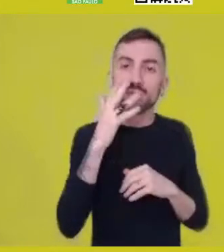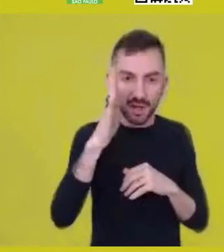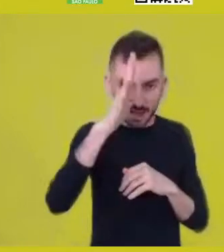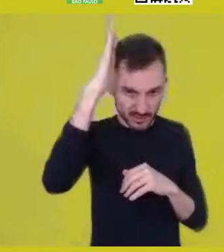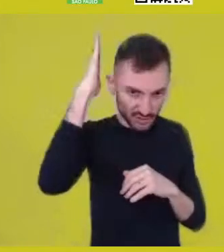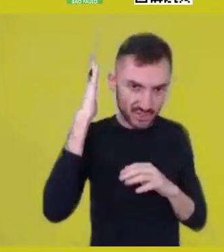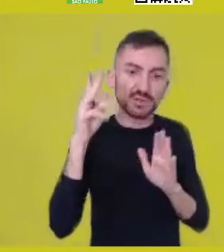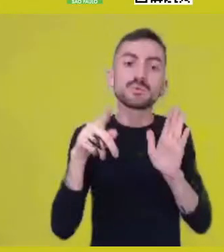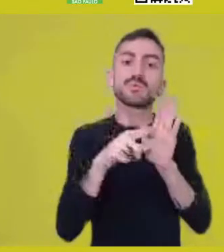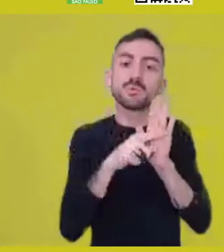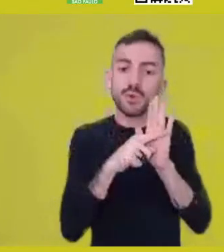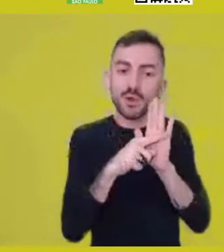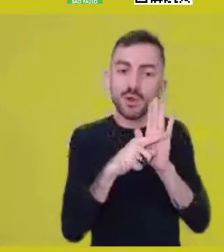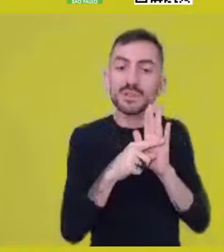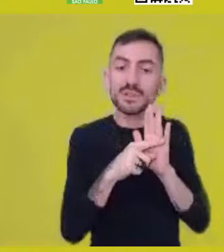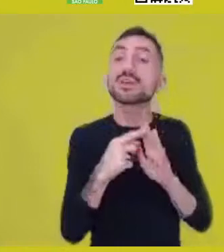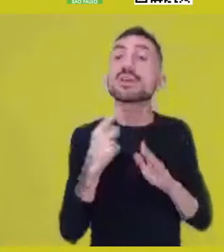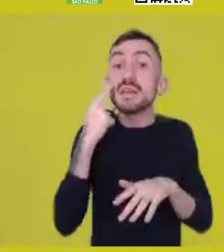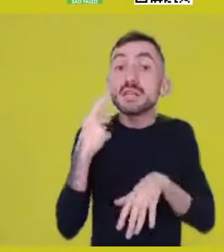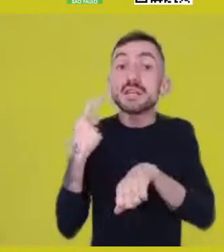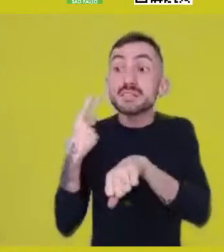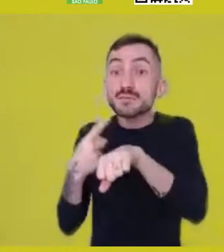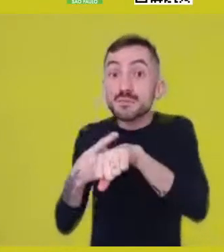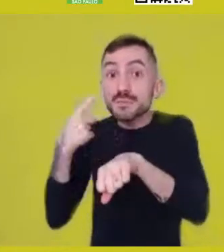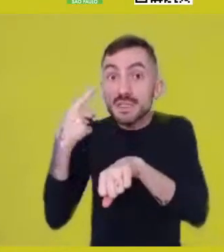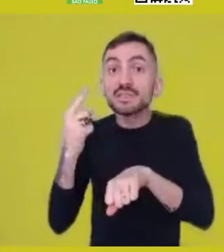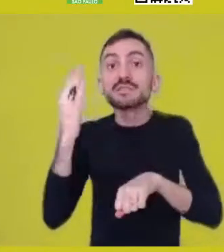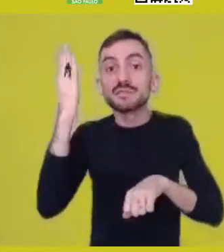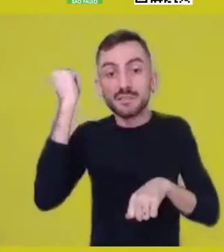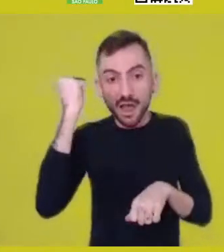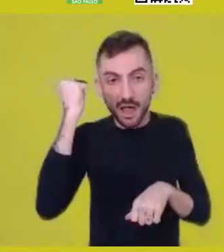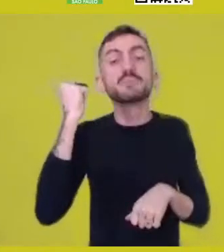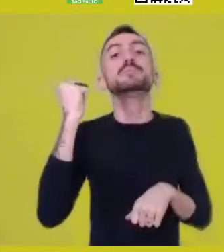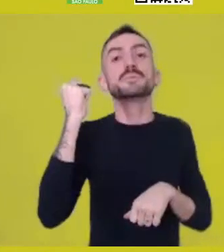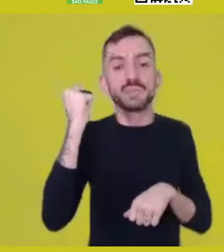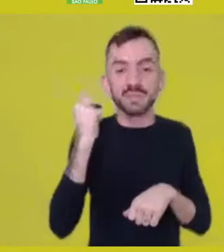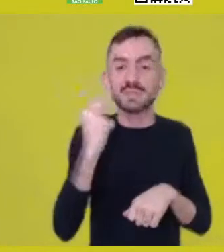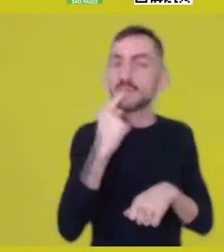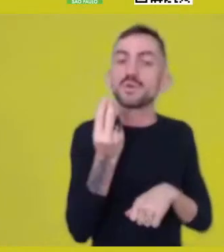They are the same thing, knowledge and flavor.